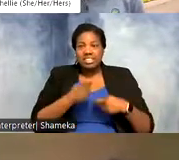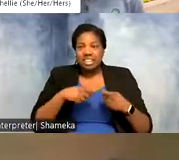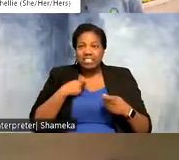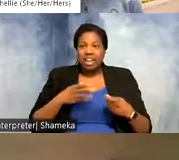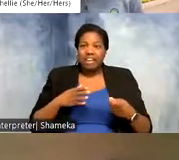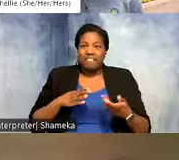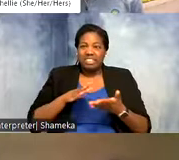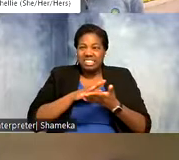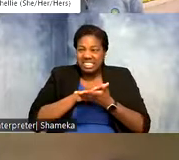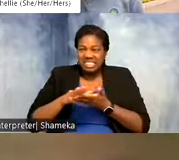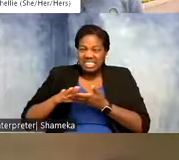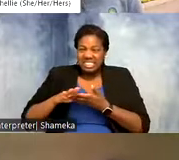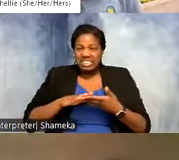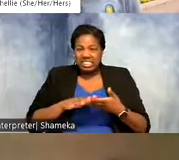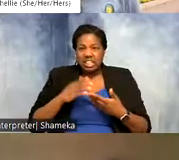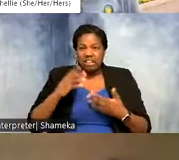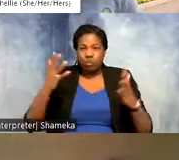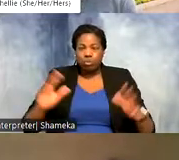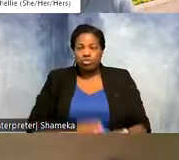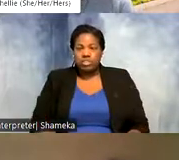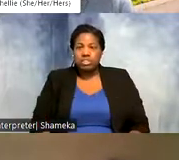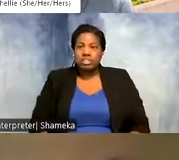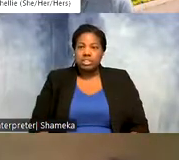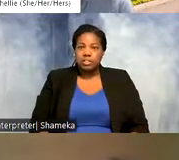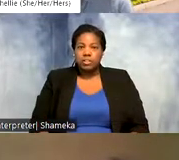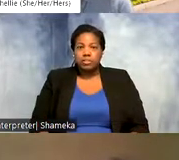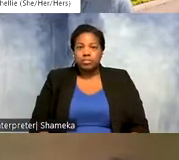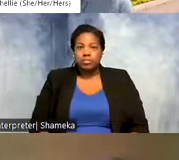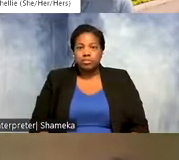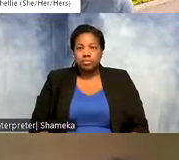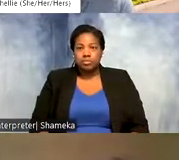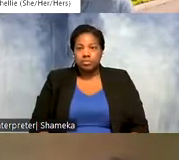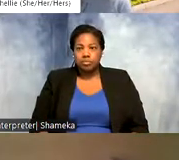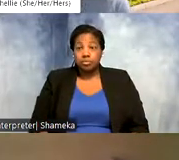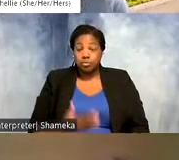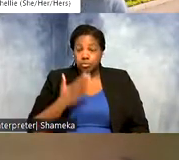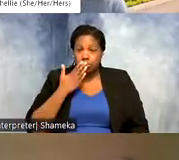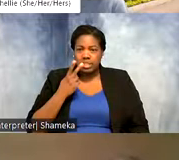forests. That's what's so important. So that is so great. Let's see what some other people said